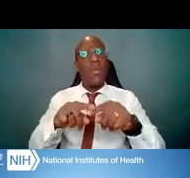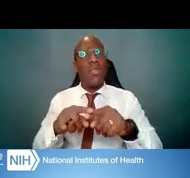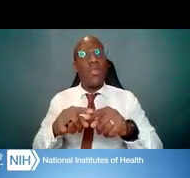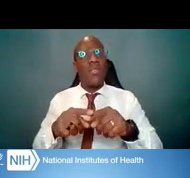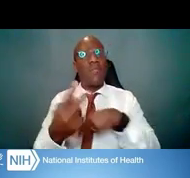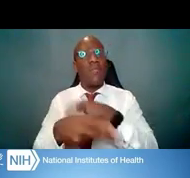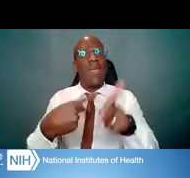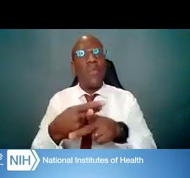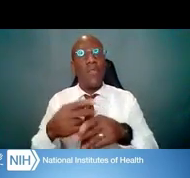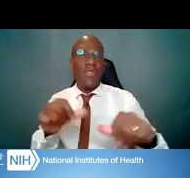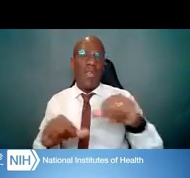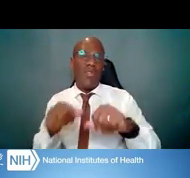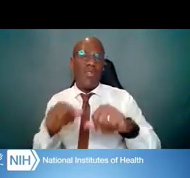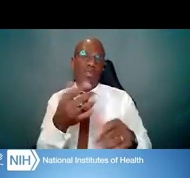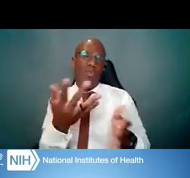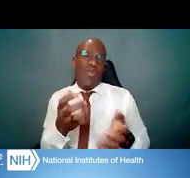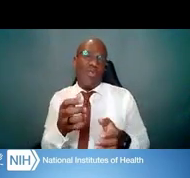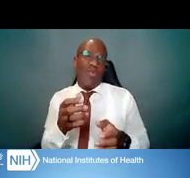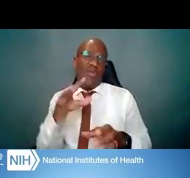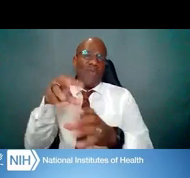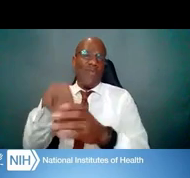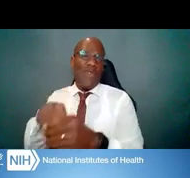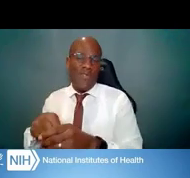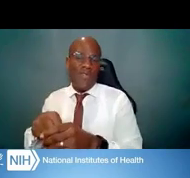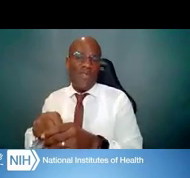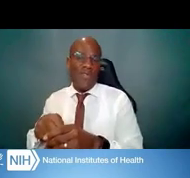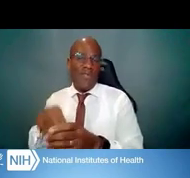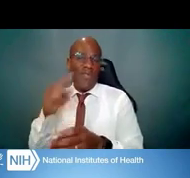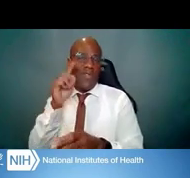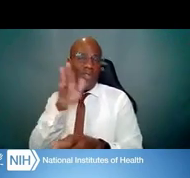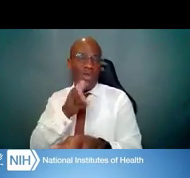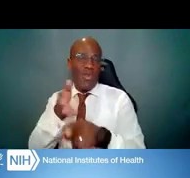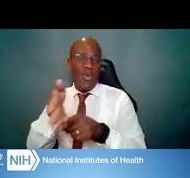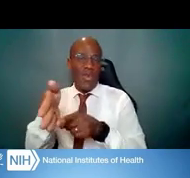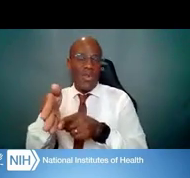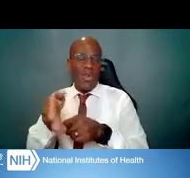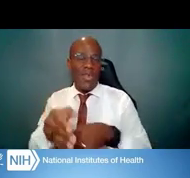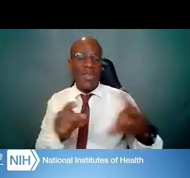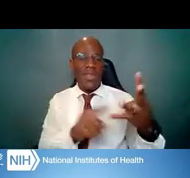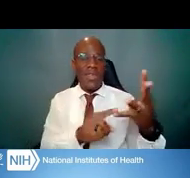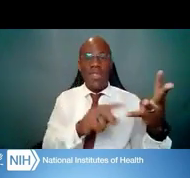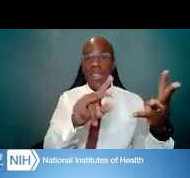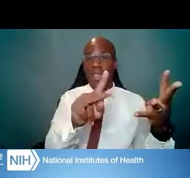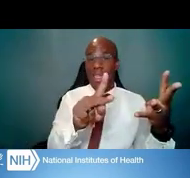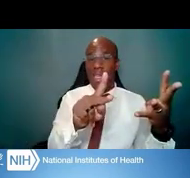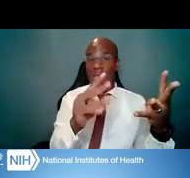The K99 is technically a postdoc award. As Dr. Boyce said,